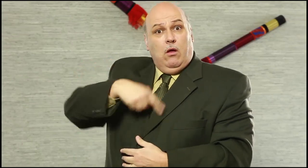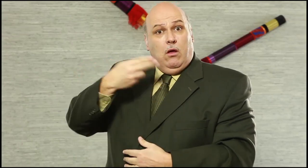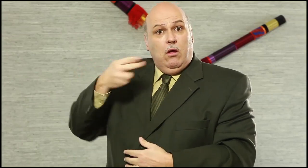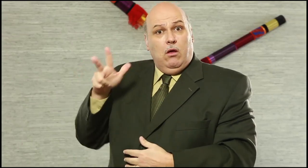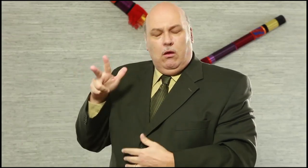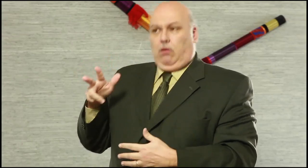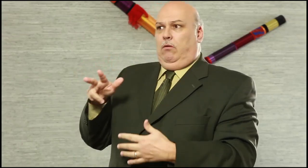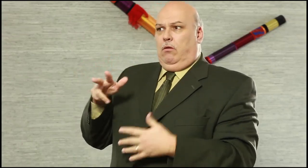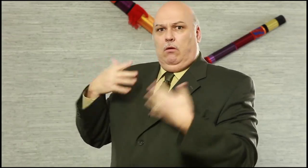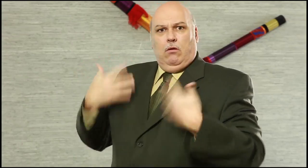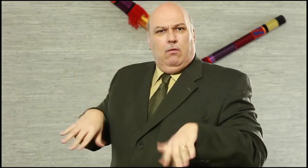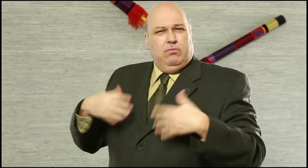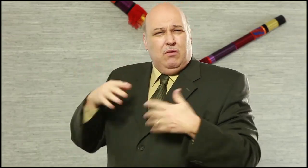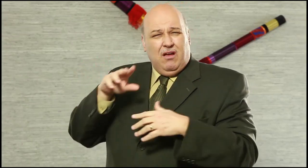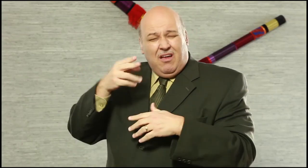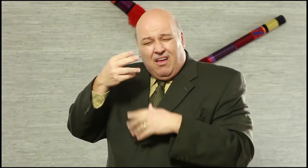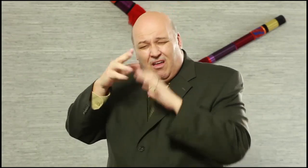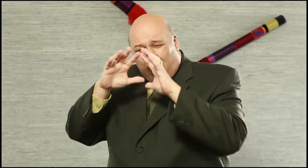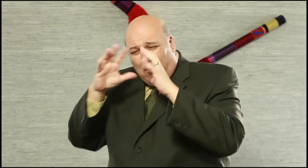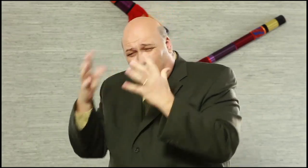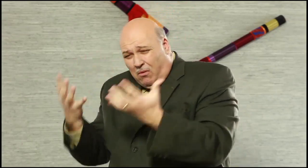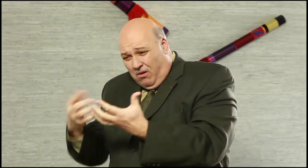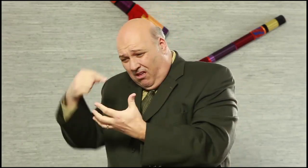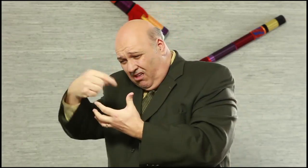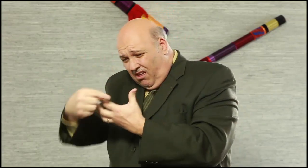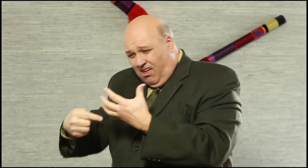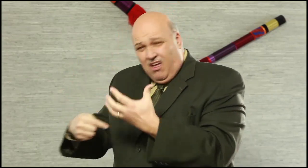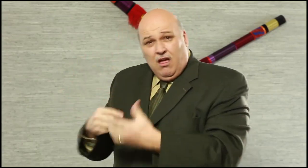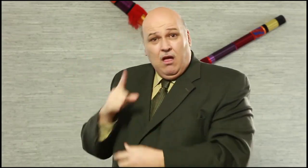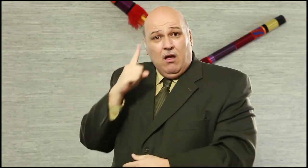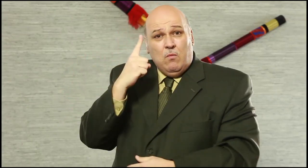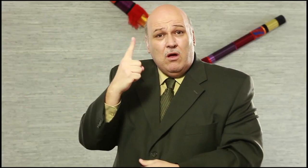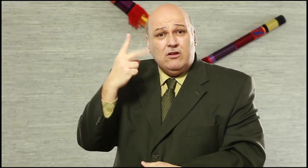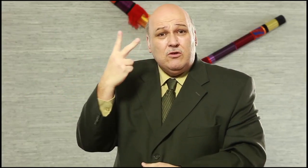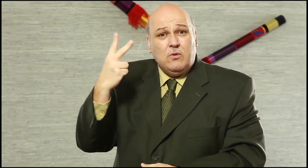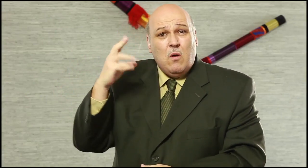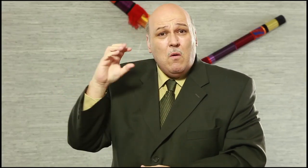shows are in International Sign for the whole